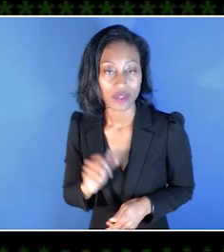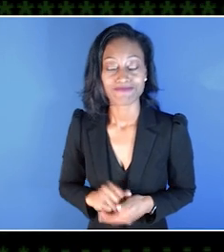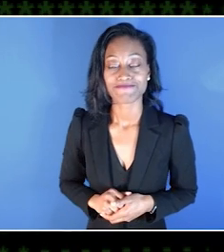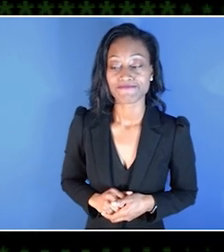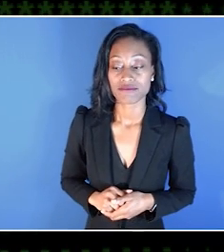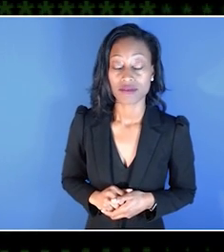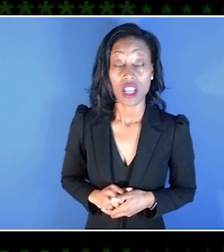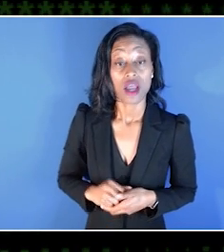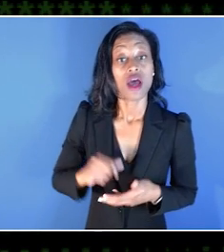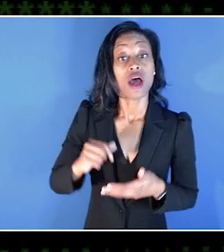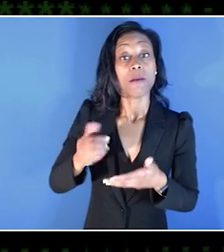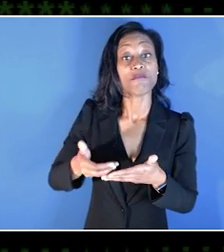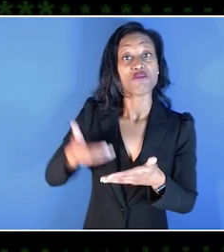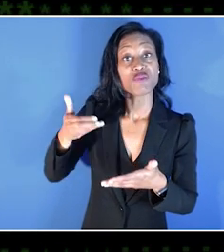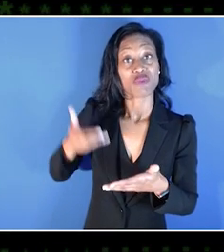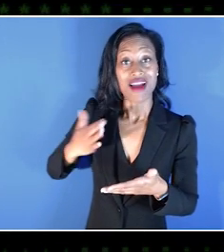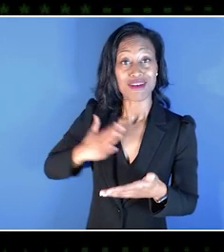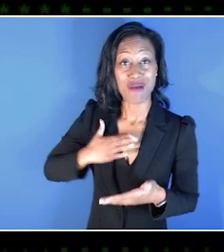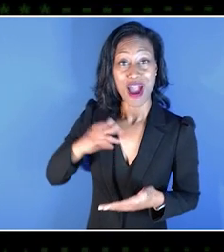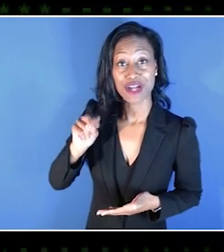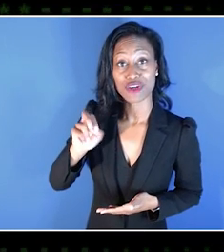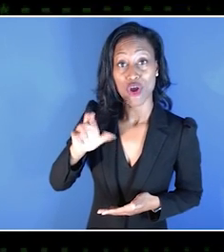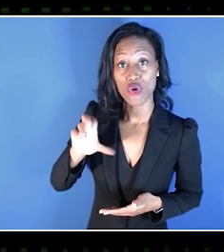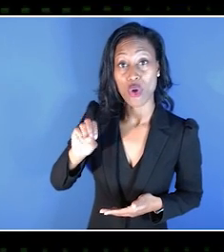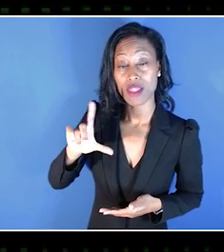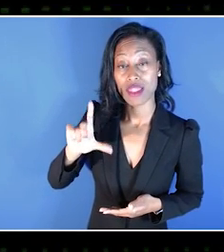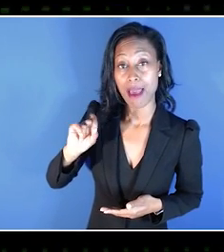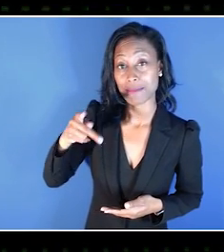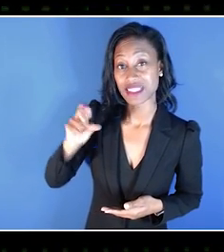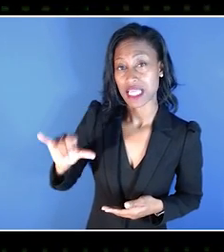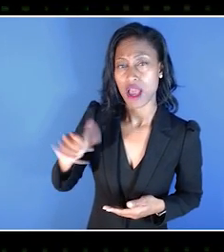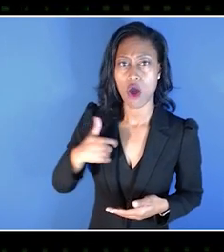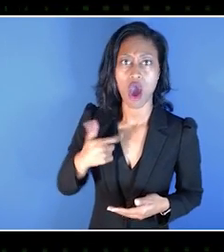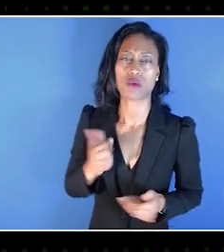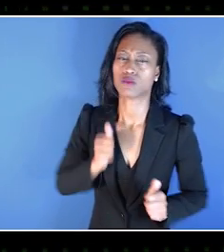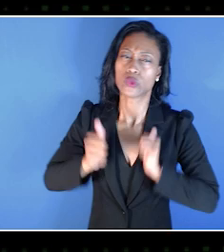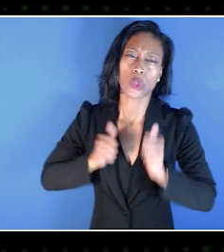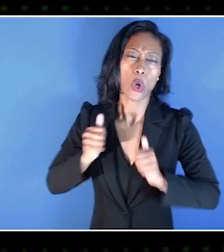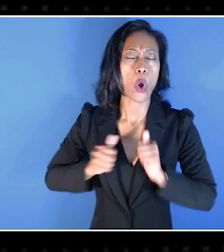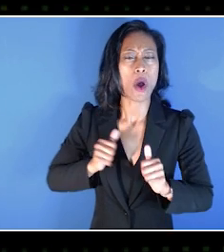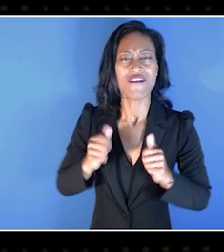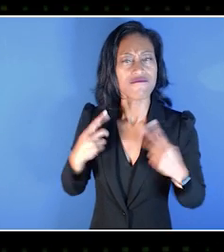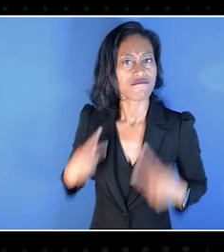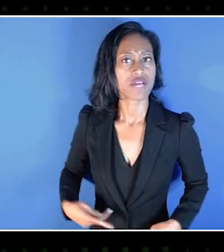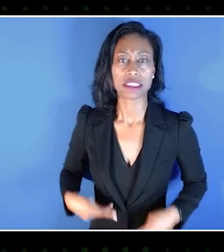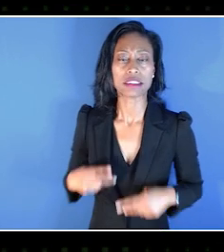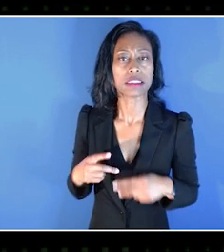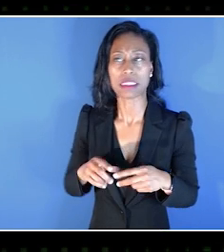And prior to my narcolepsy, I was very active physically. I played volleyball.